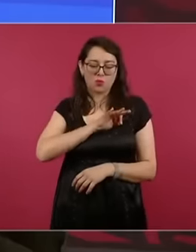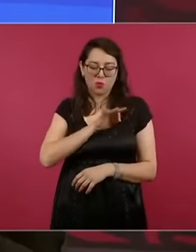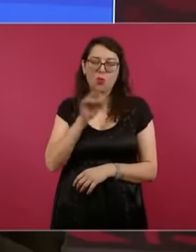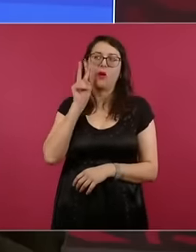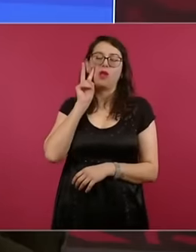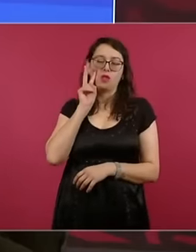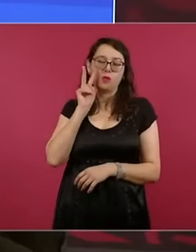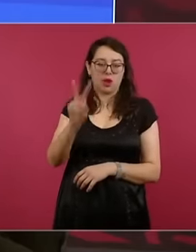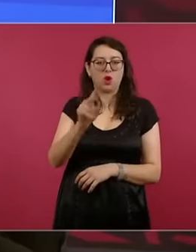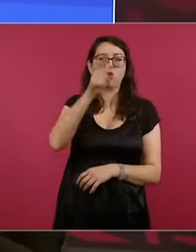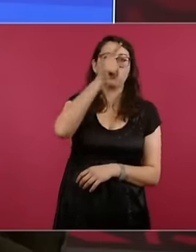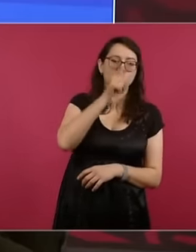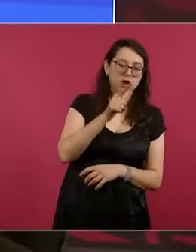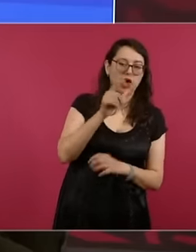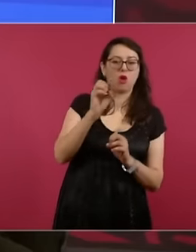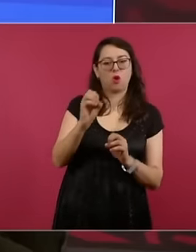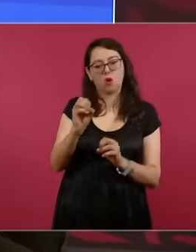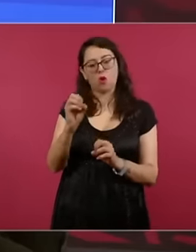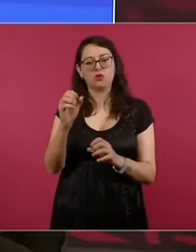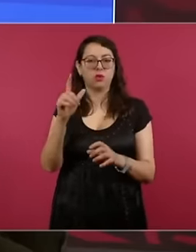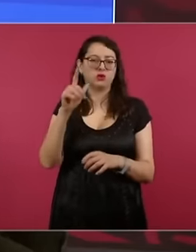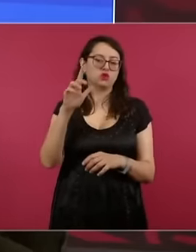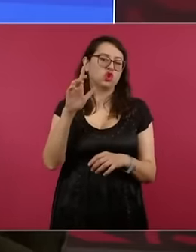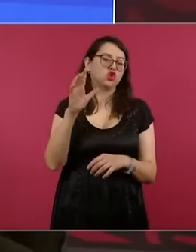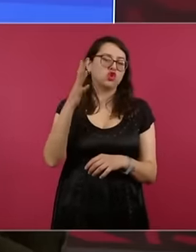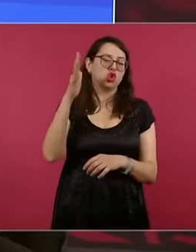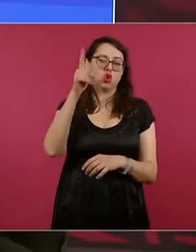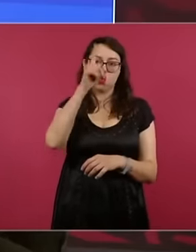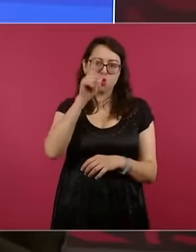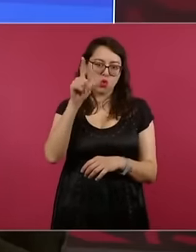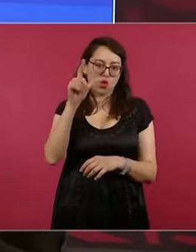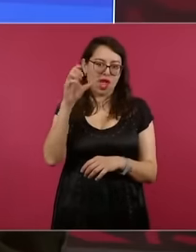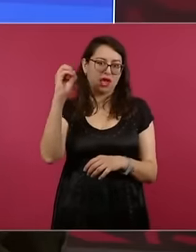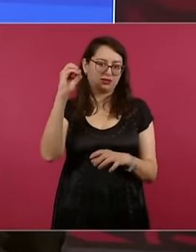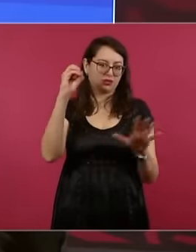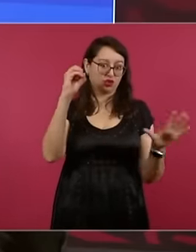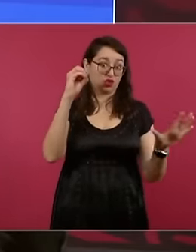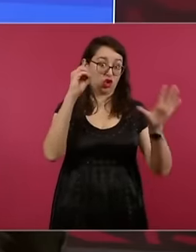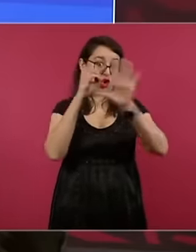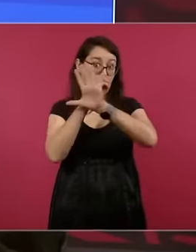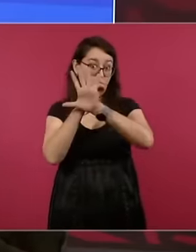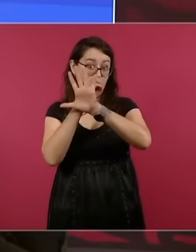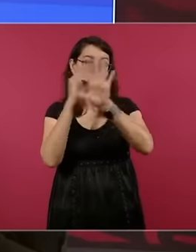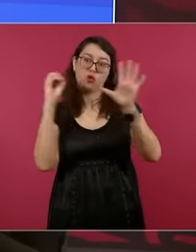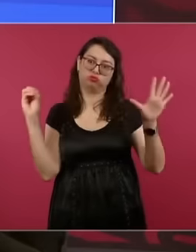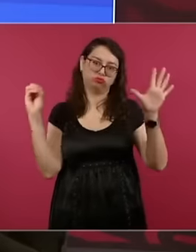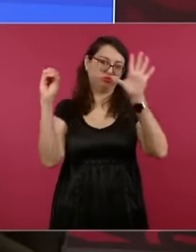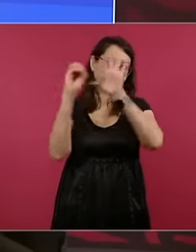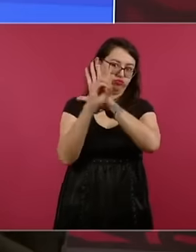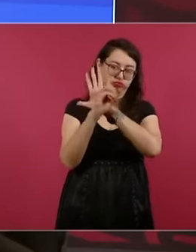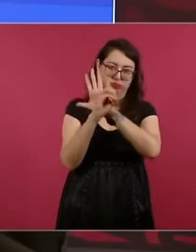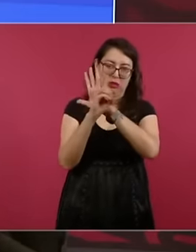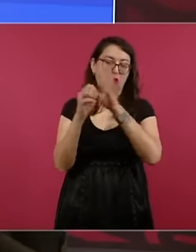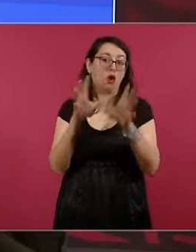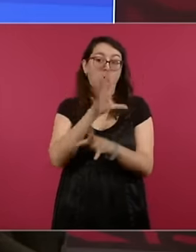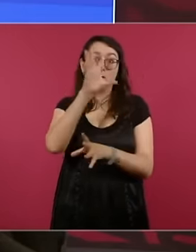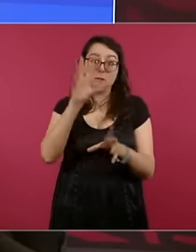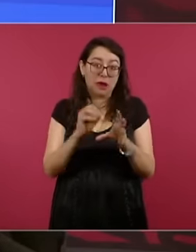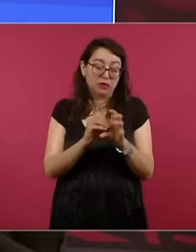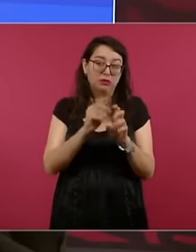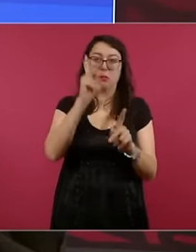solar eclipses in their different types, which are partial, total and annular. Okay, we also have